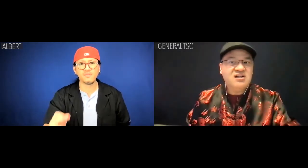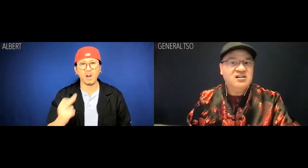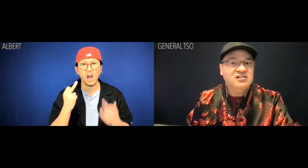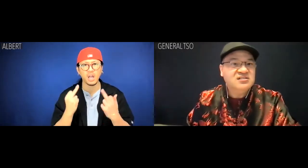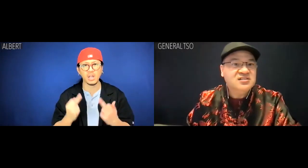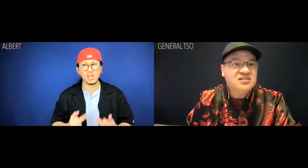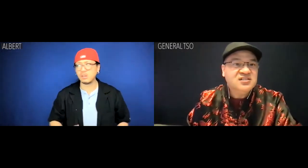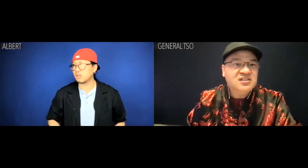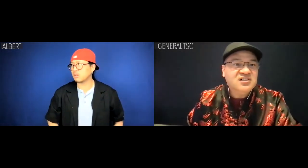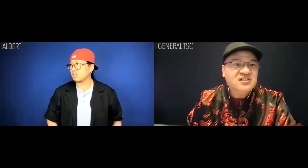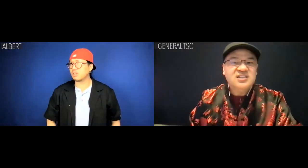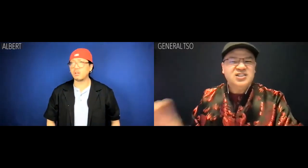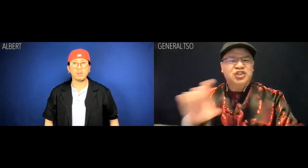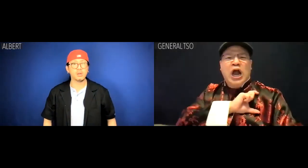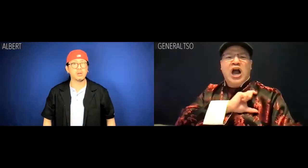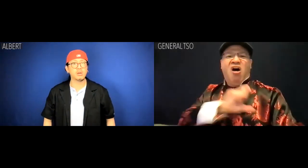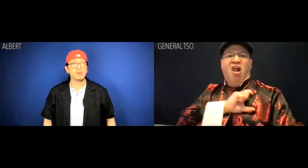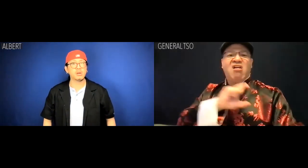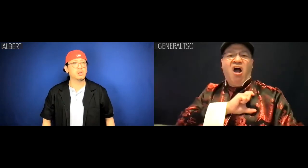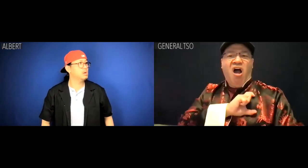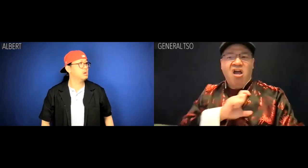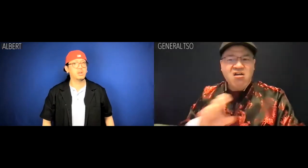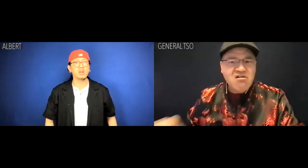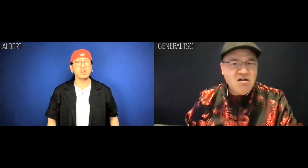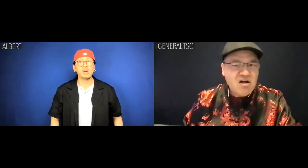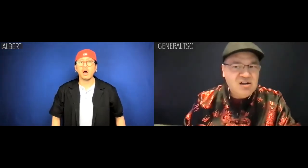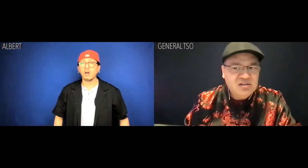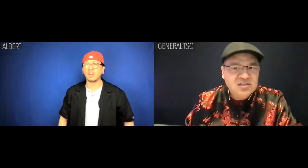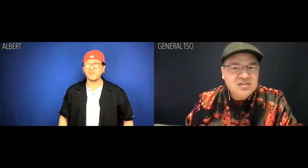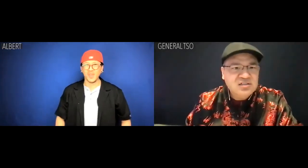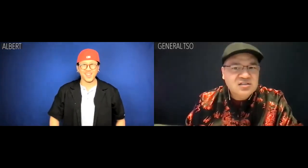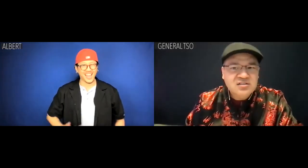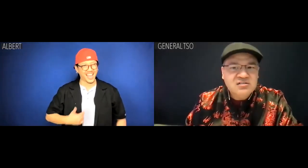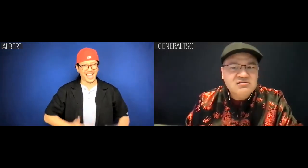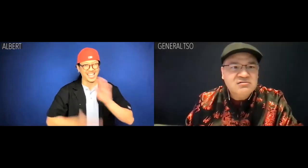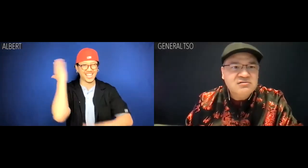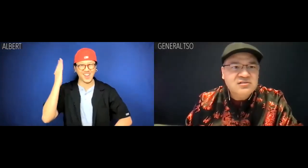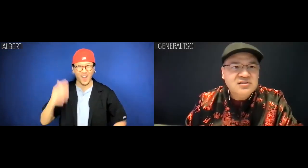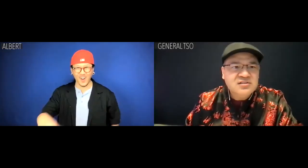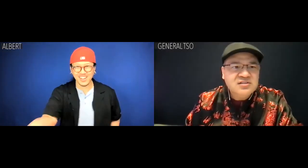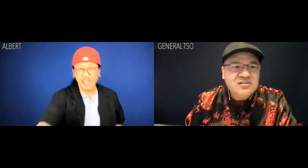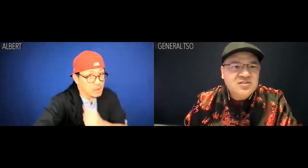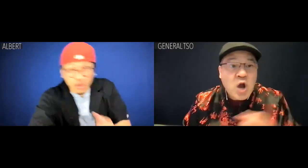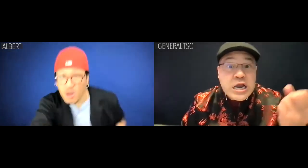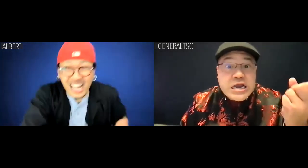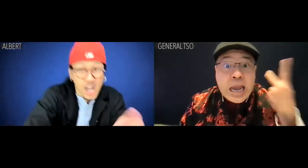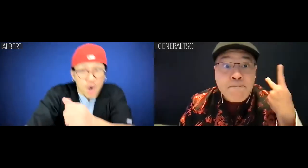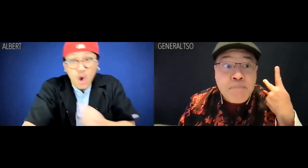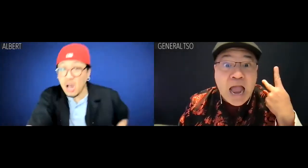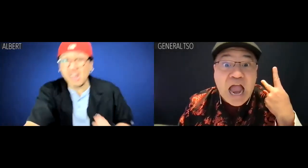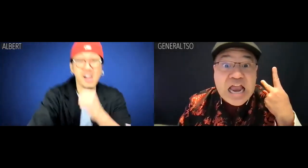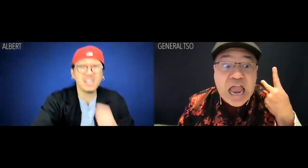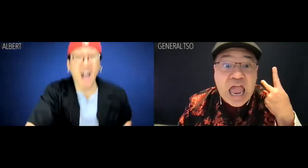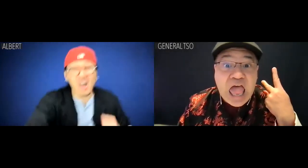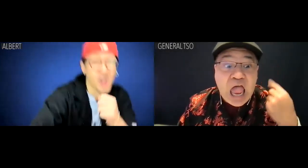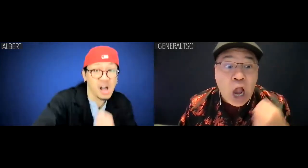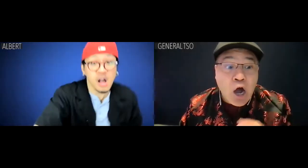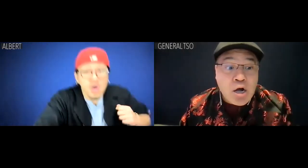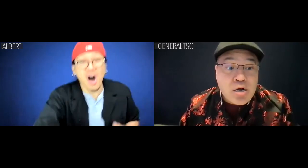Albert: Aw, fuck. General Tso: Security. [alarms sounding] Albert: Gotta go. General Tso: Get back here!